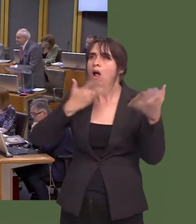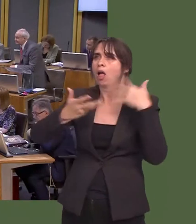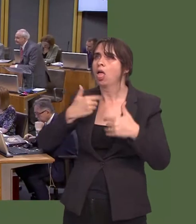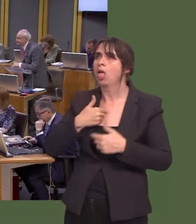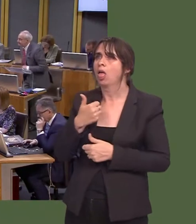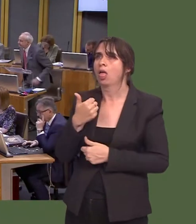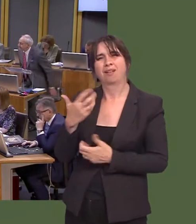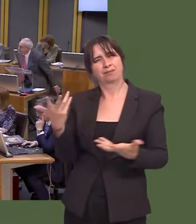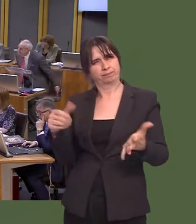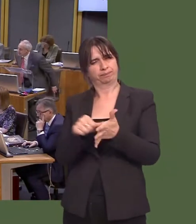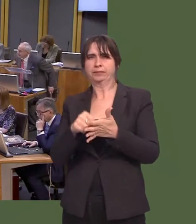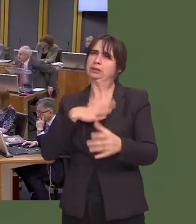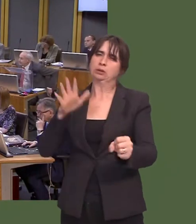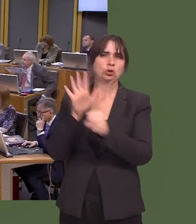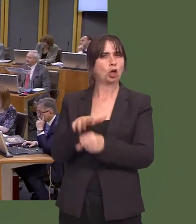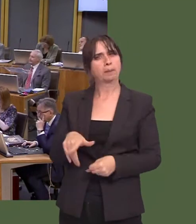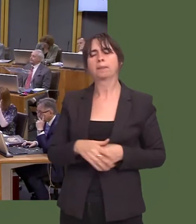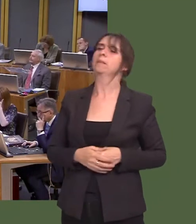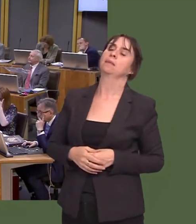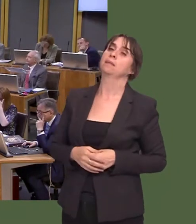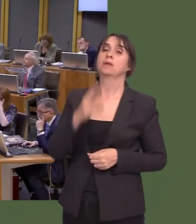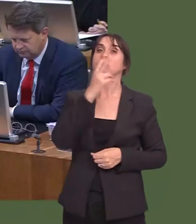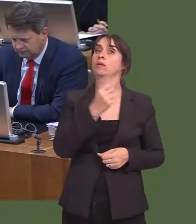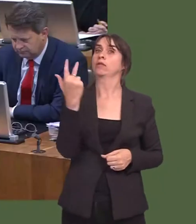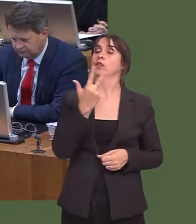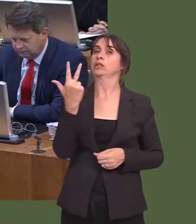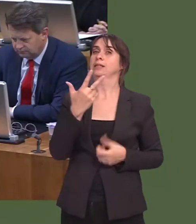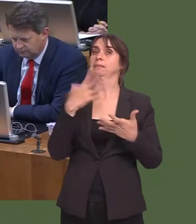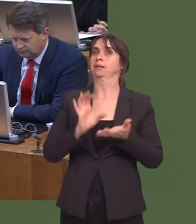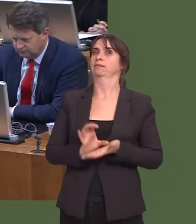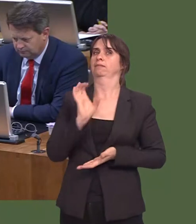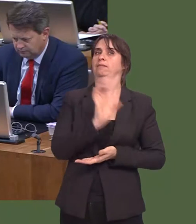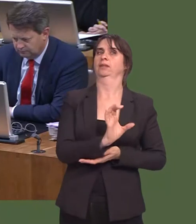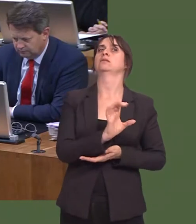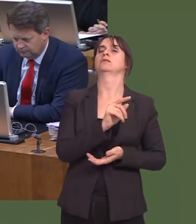Carwyn Jones: Well, we did provide funding in 2013 to increase the number of cold-calling zones in Wales.